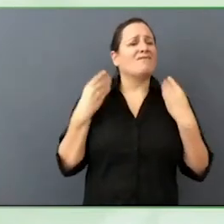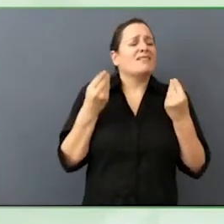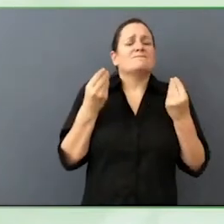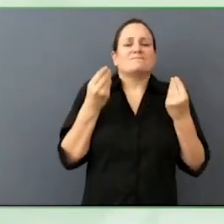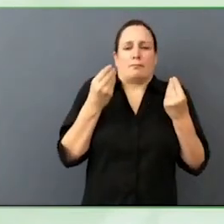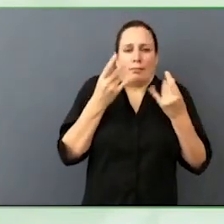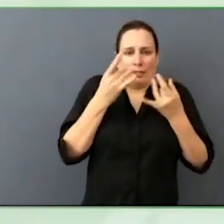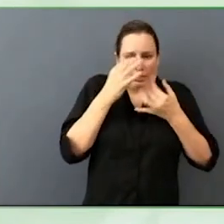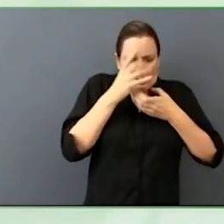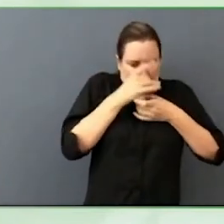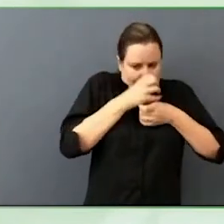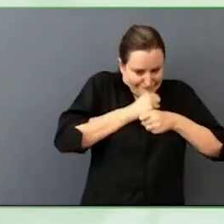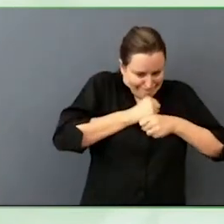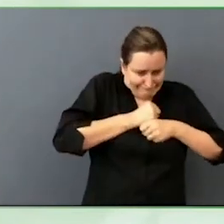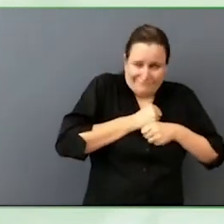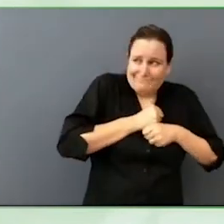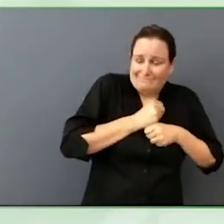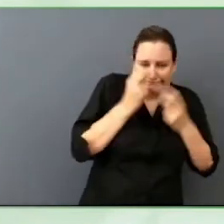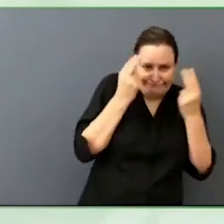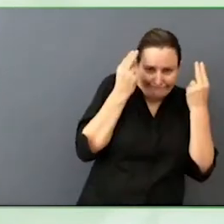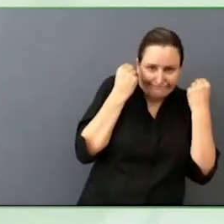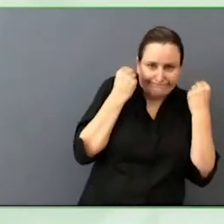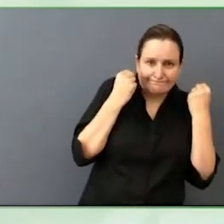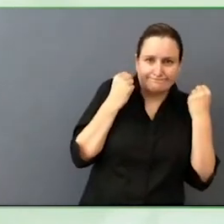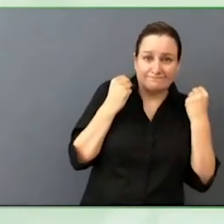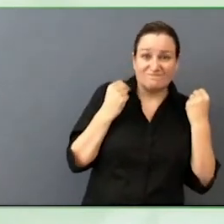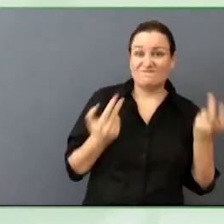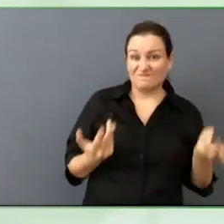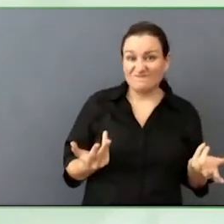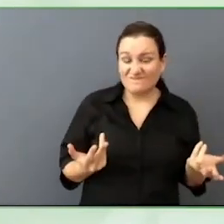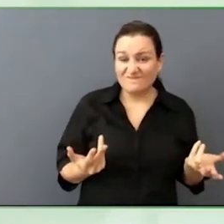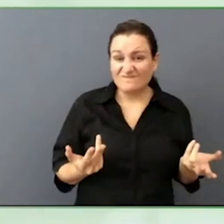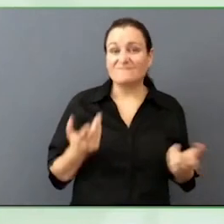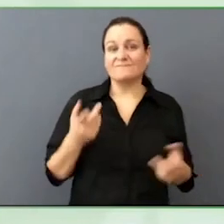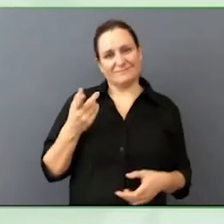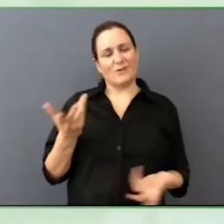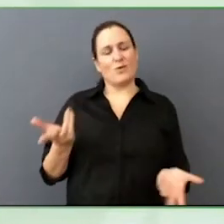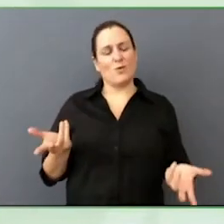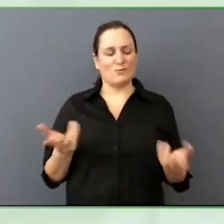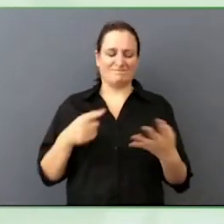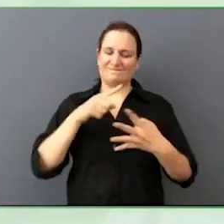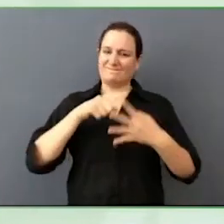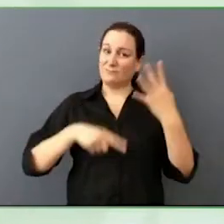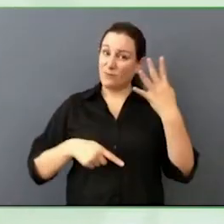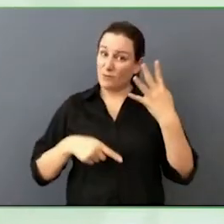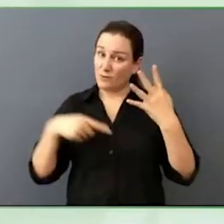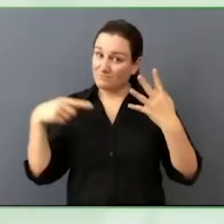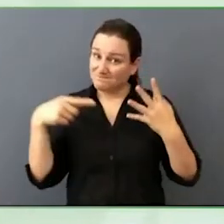When I think about it from that perspective, the reason I think that is important is because when you think about cultures and when